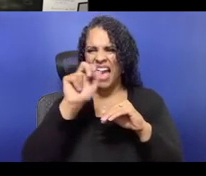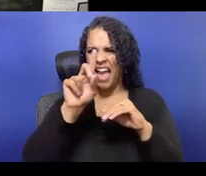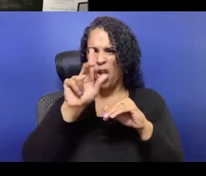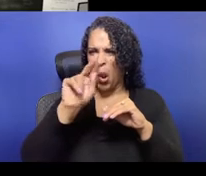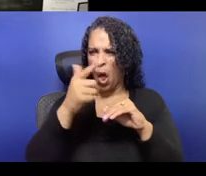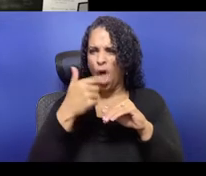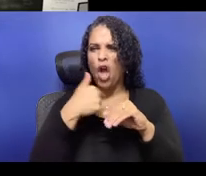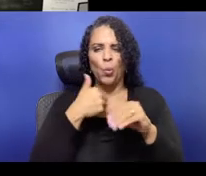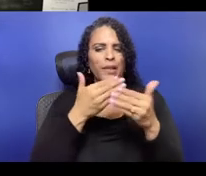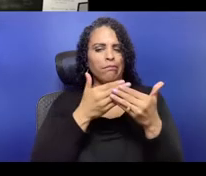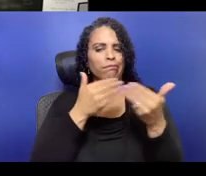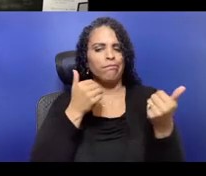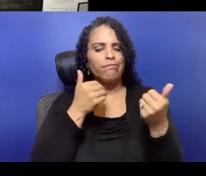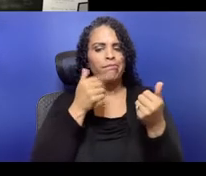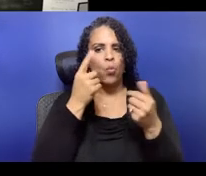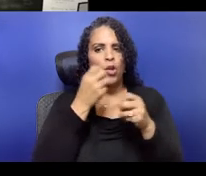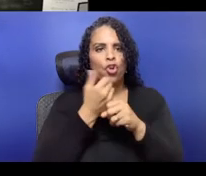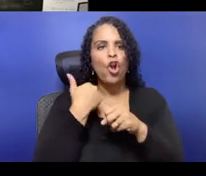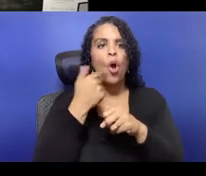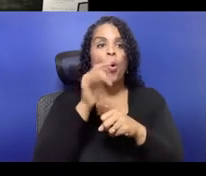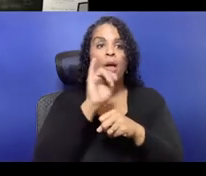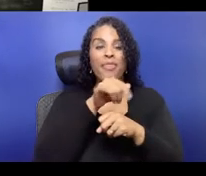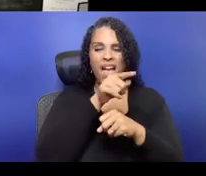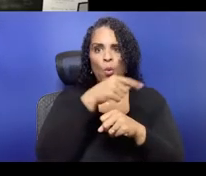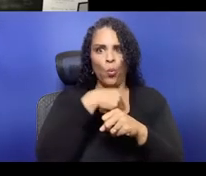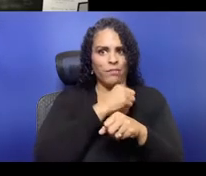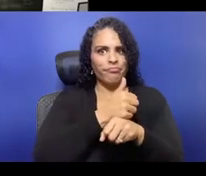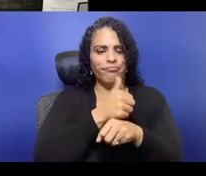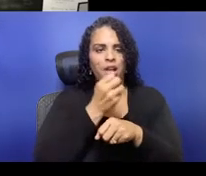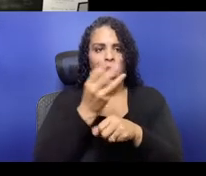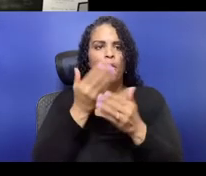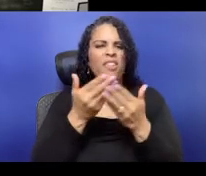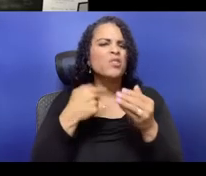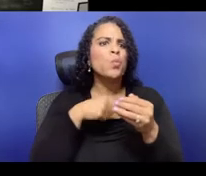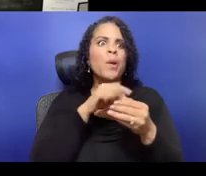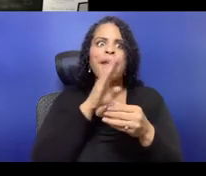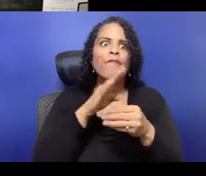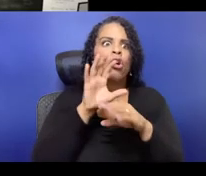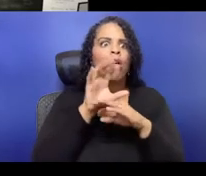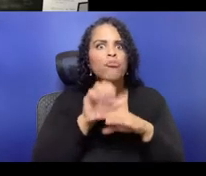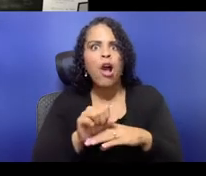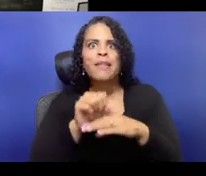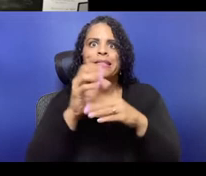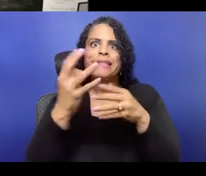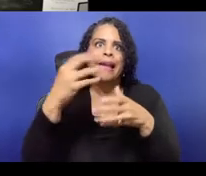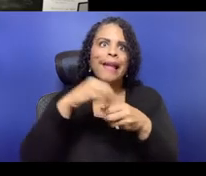"Nothing about us without us," nothing, did I say that full thing, right, friends, yes?